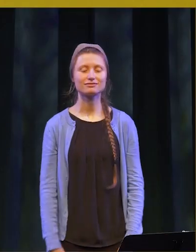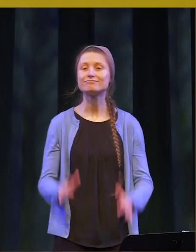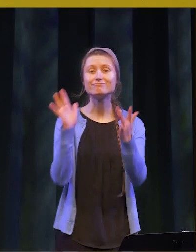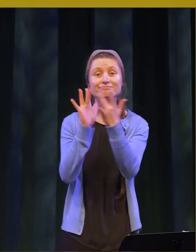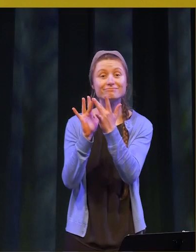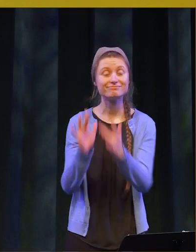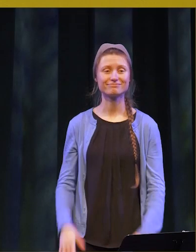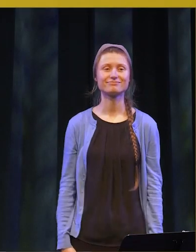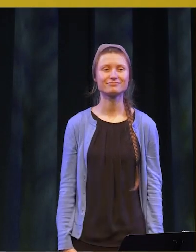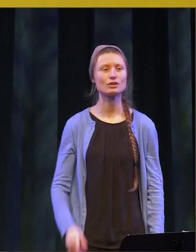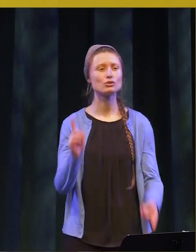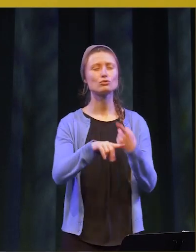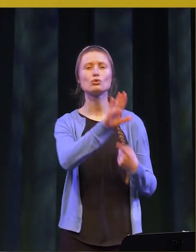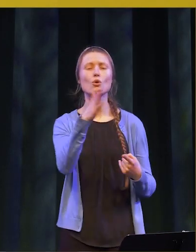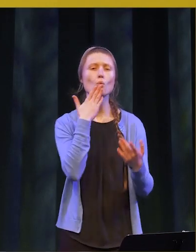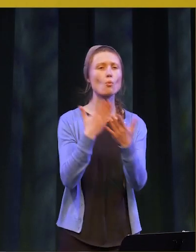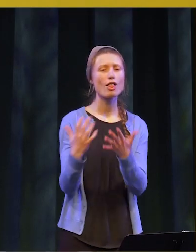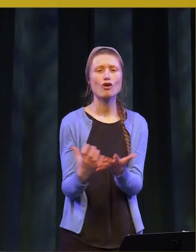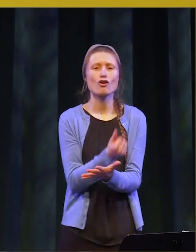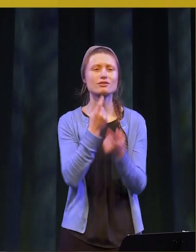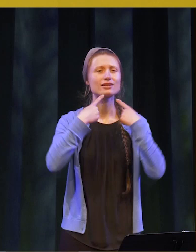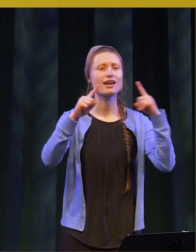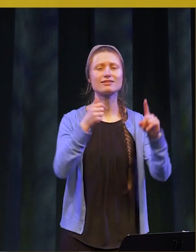in touch! To your well-deserved success. You are